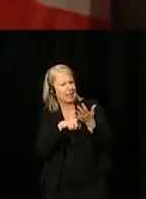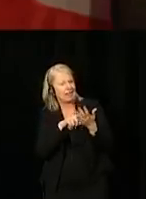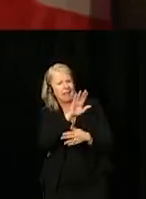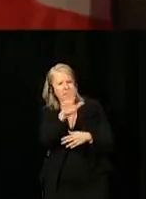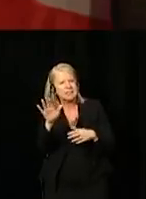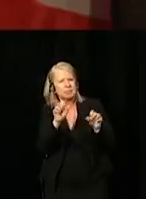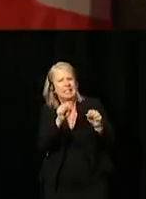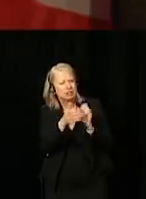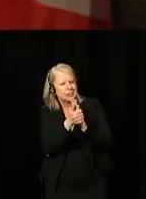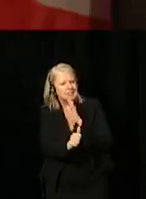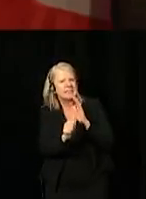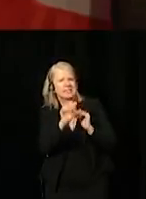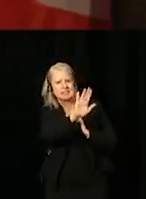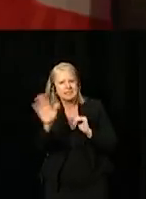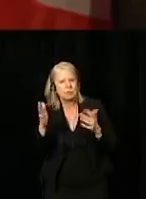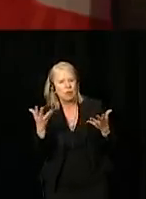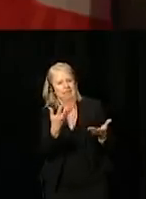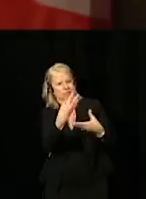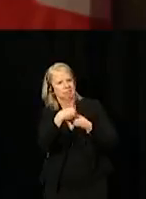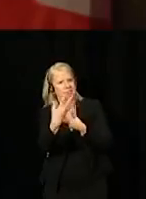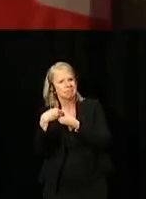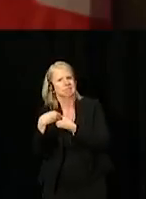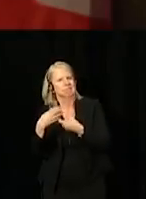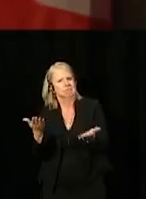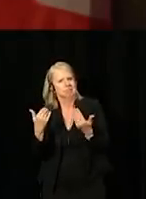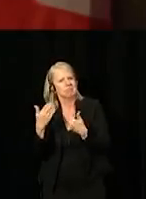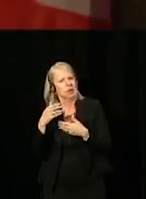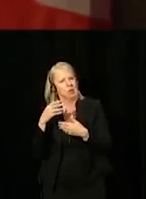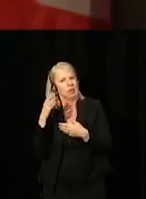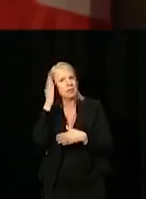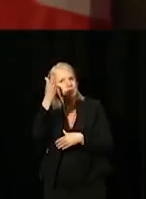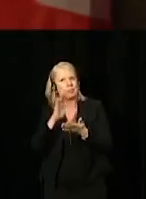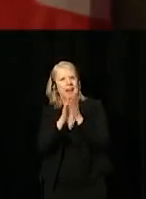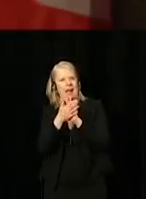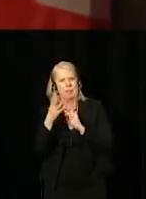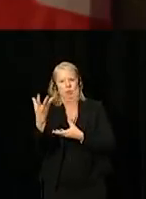and to welcome future public servants with an inclusive mind-set.